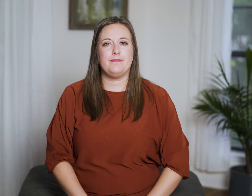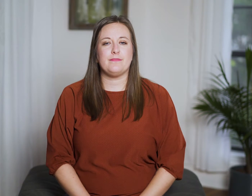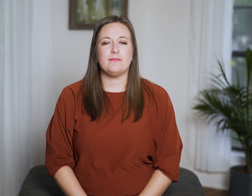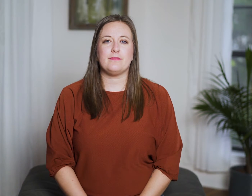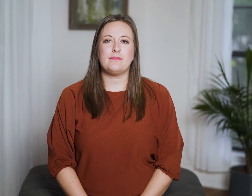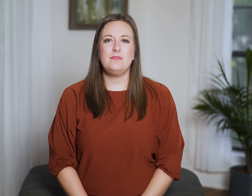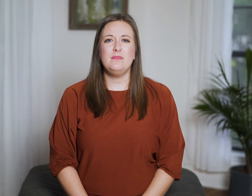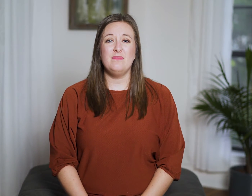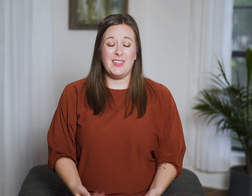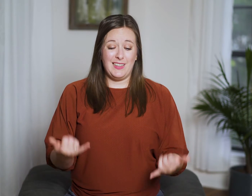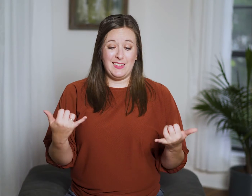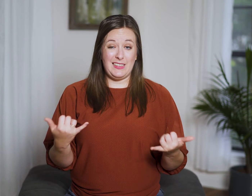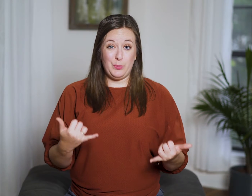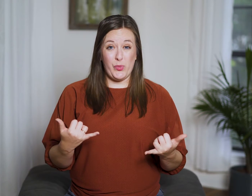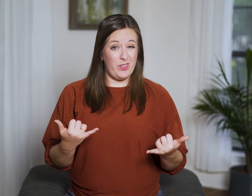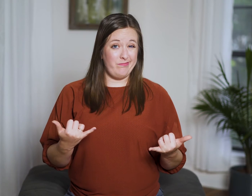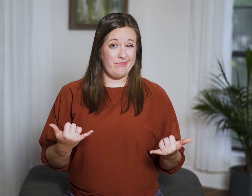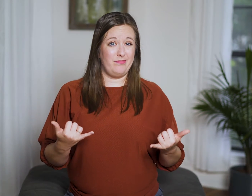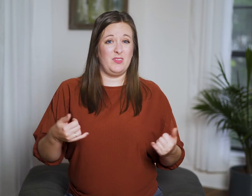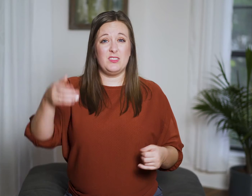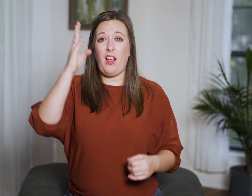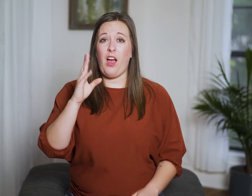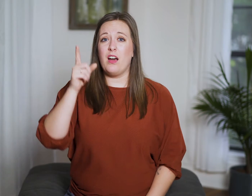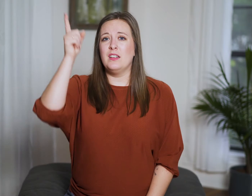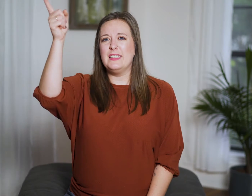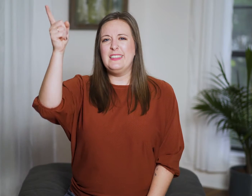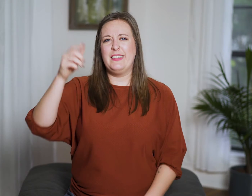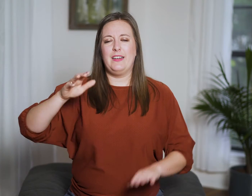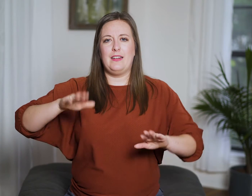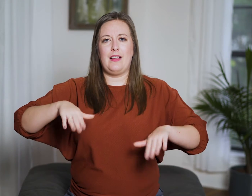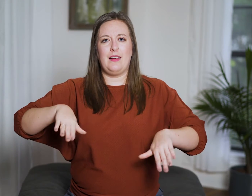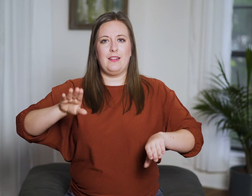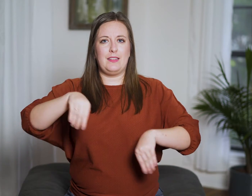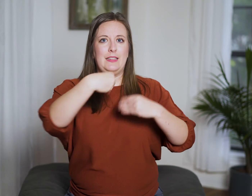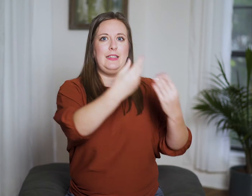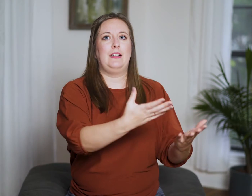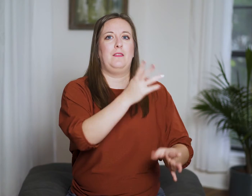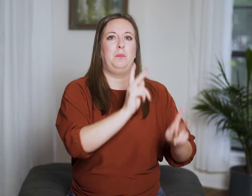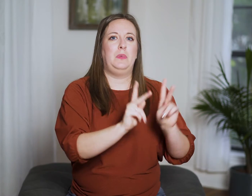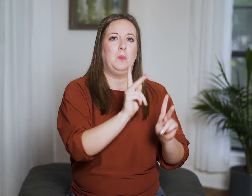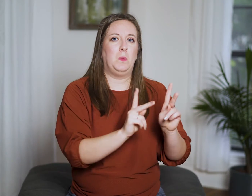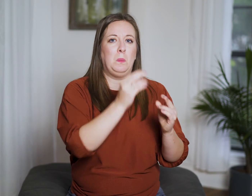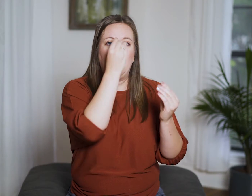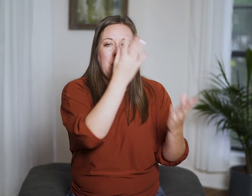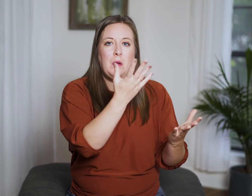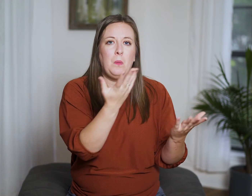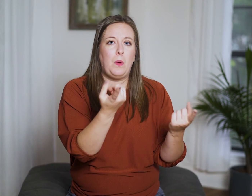And at this point in time, God hasn’t given His people much information